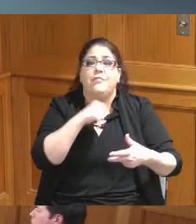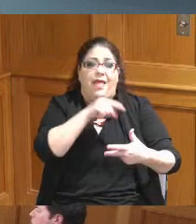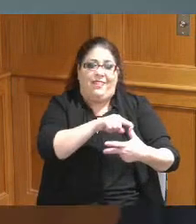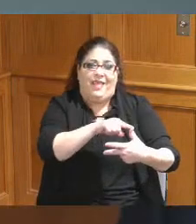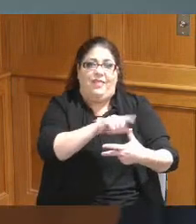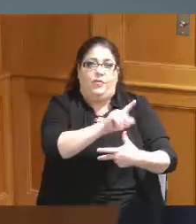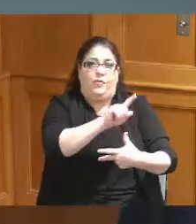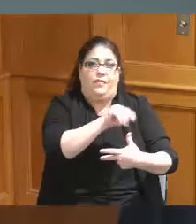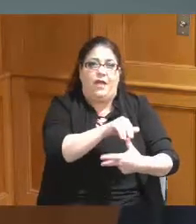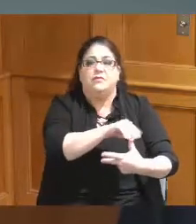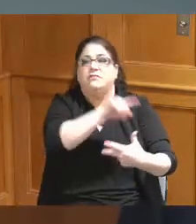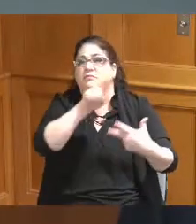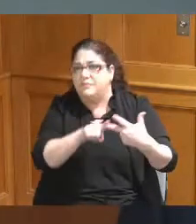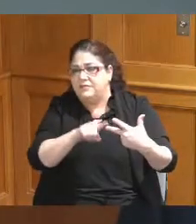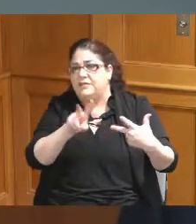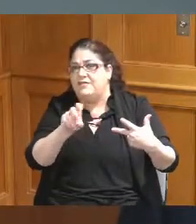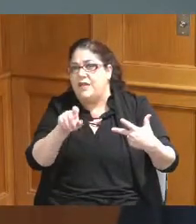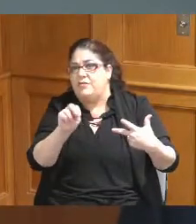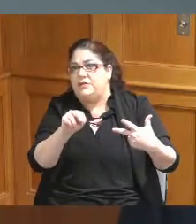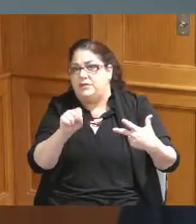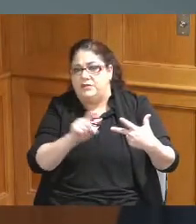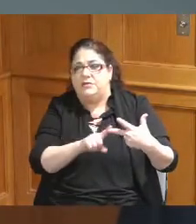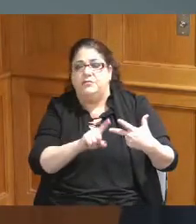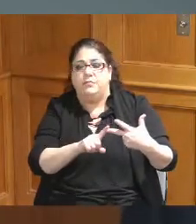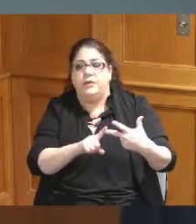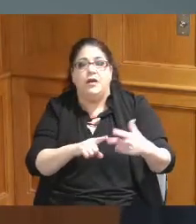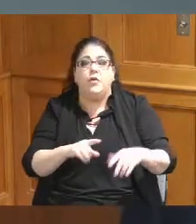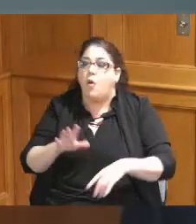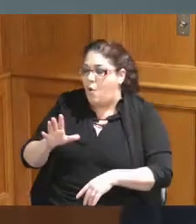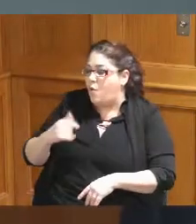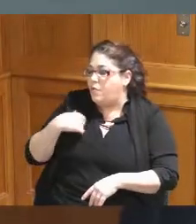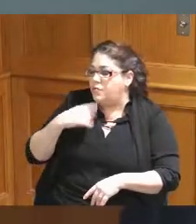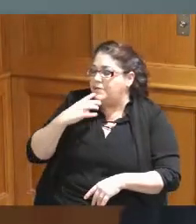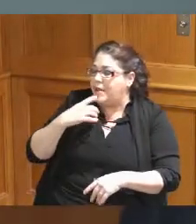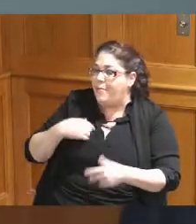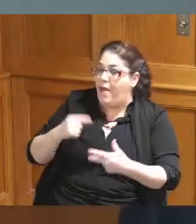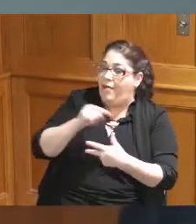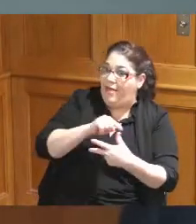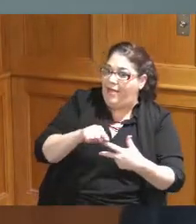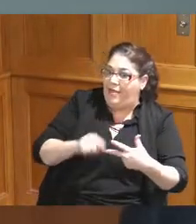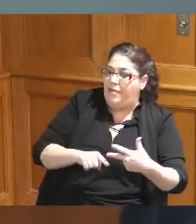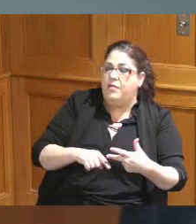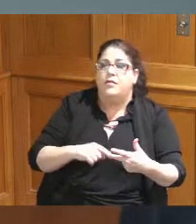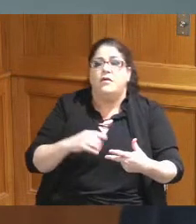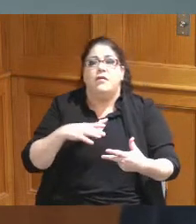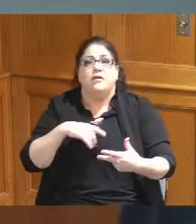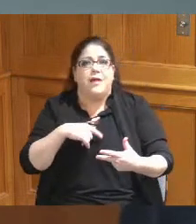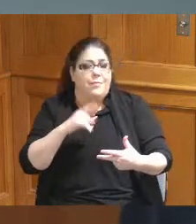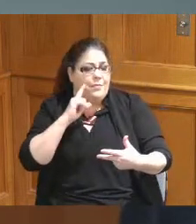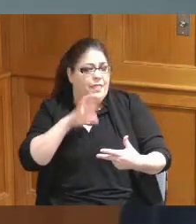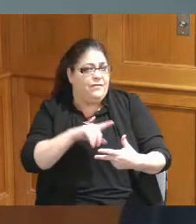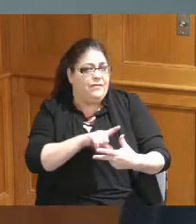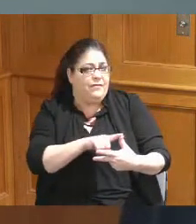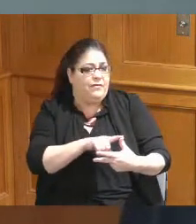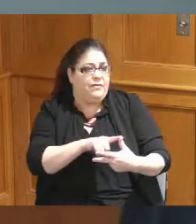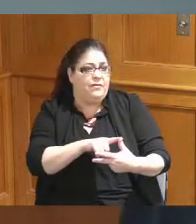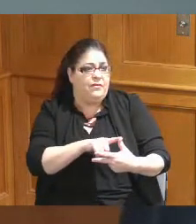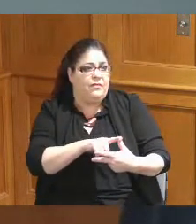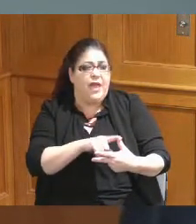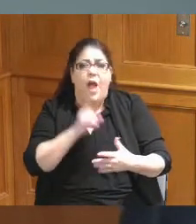veterans understood but you've reference sure the relative levels so I can certainly check on